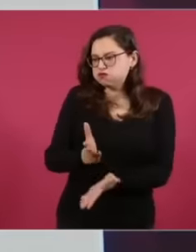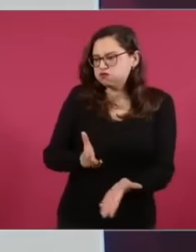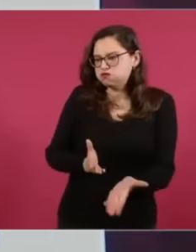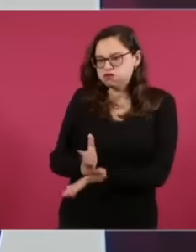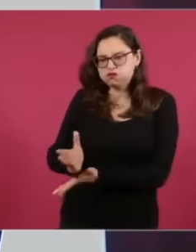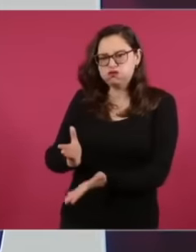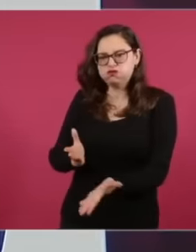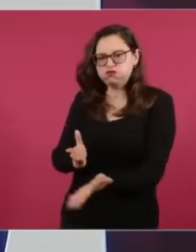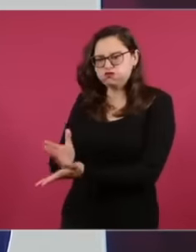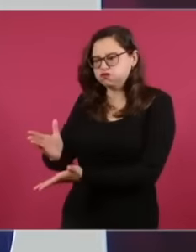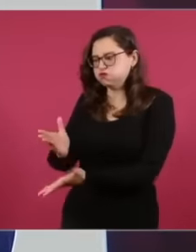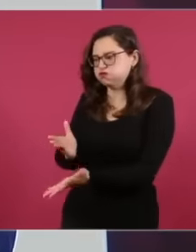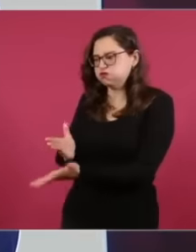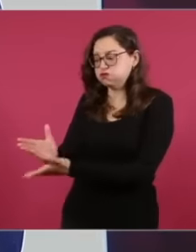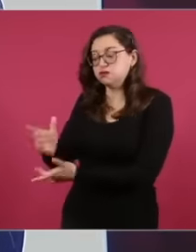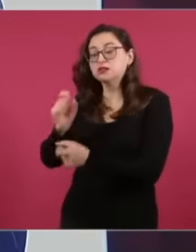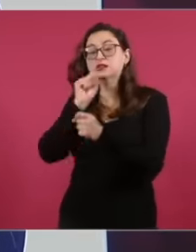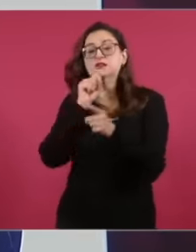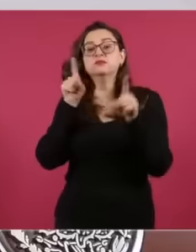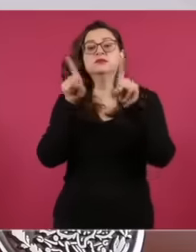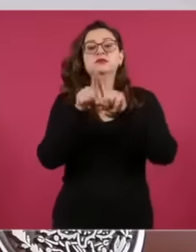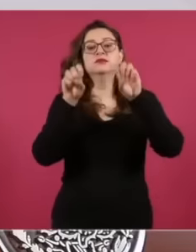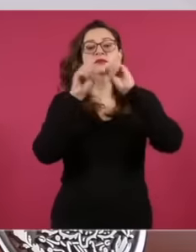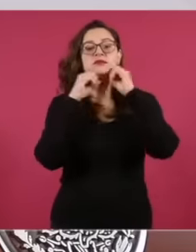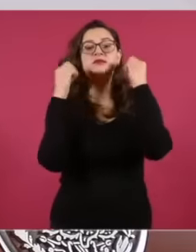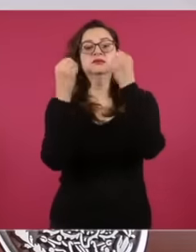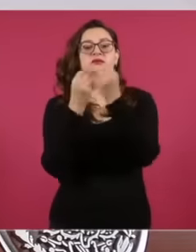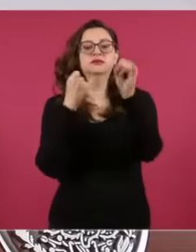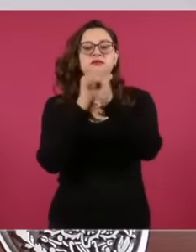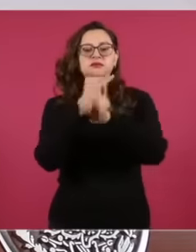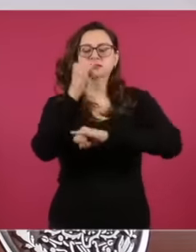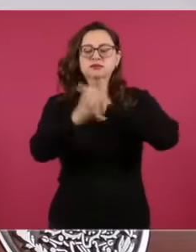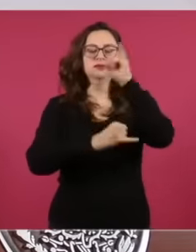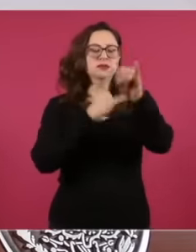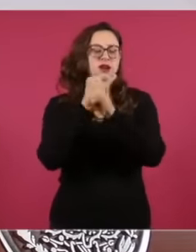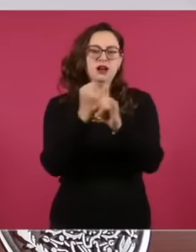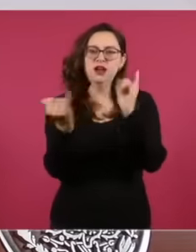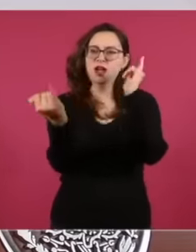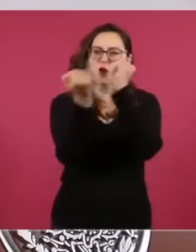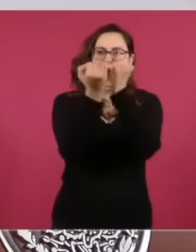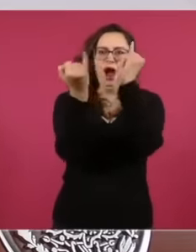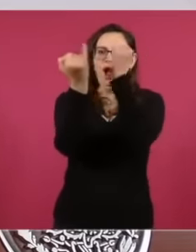of international organizations in our country and order was put in